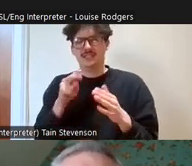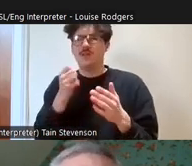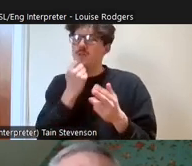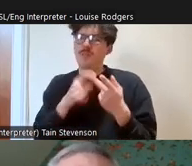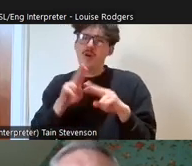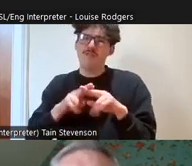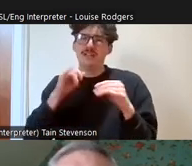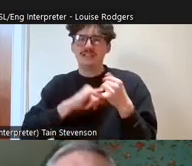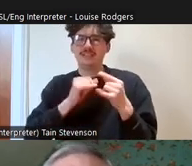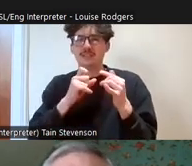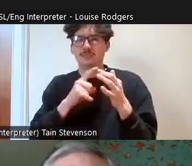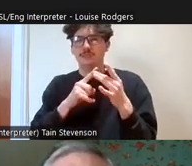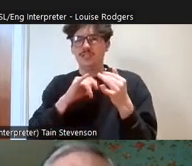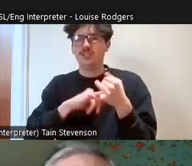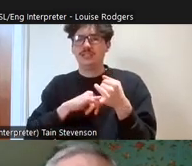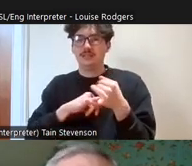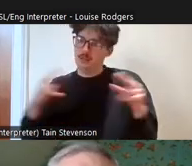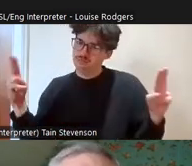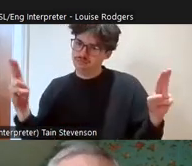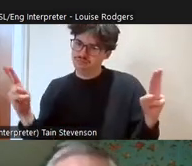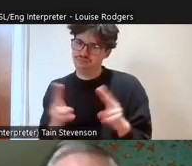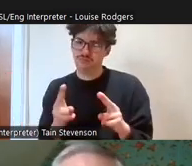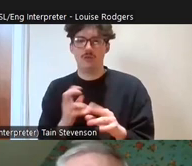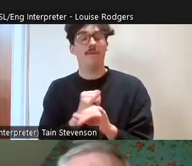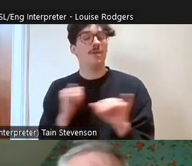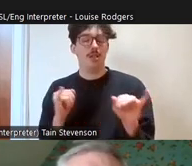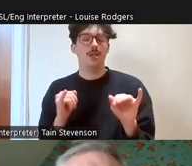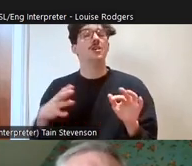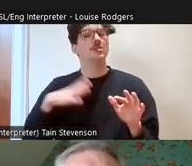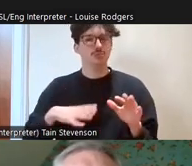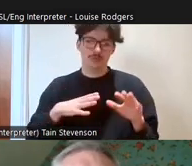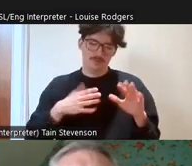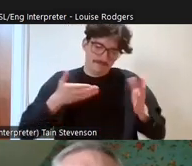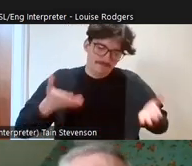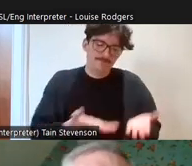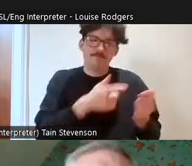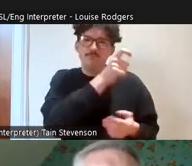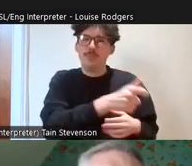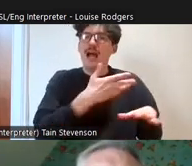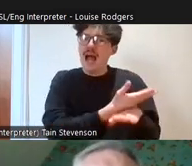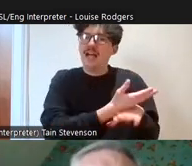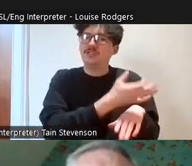you know, so we need to encourage people to act locally and we've been supported in doing this